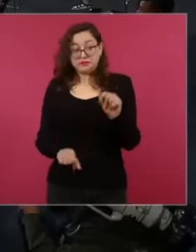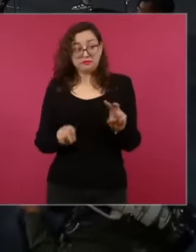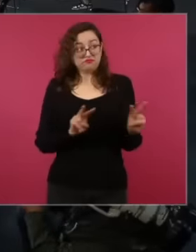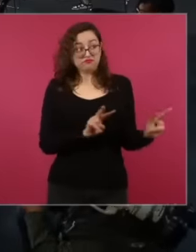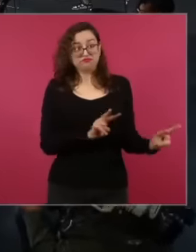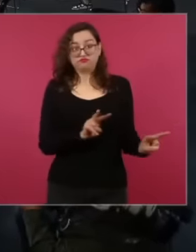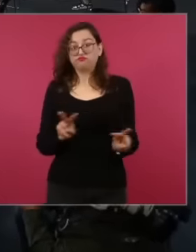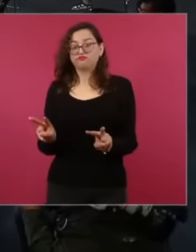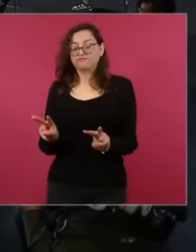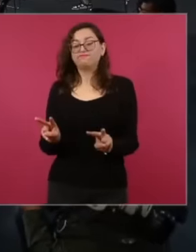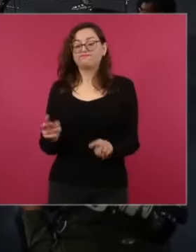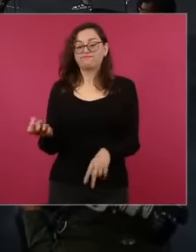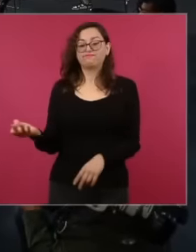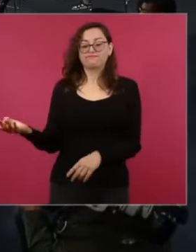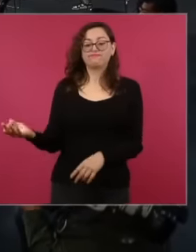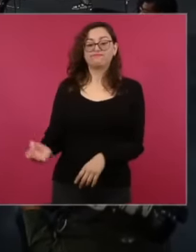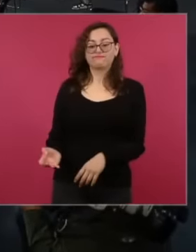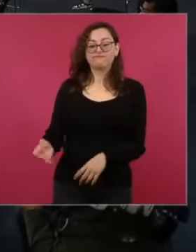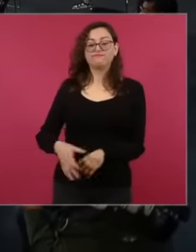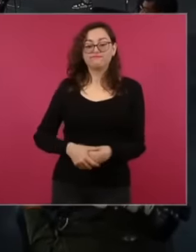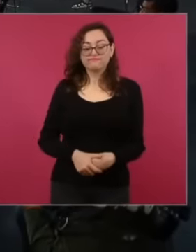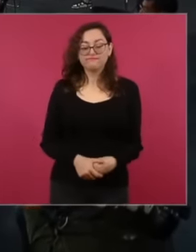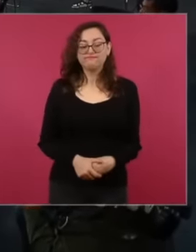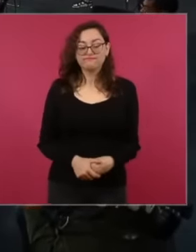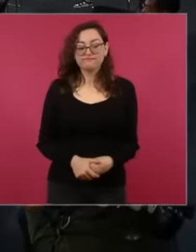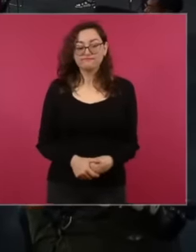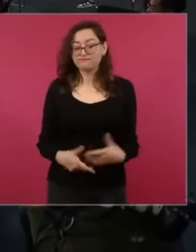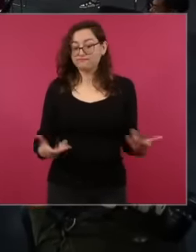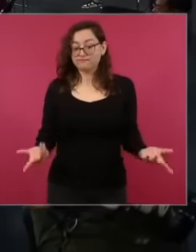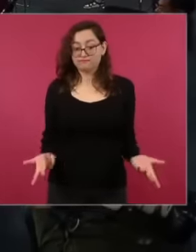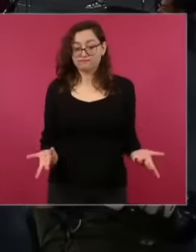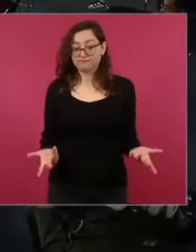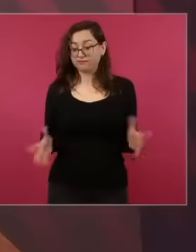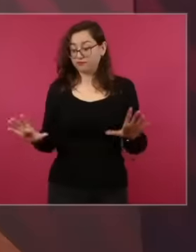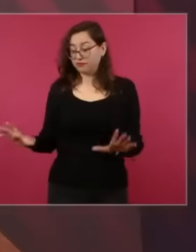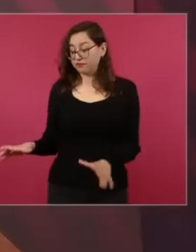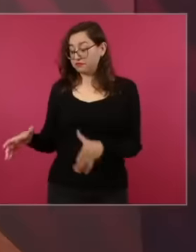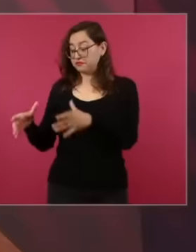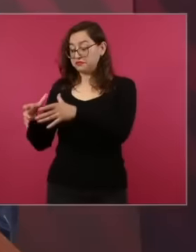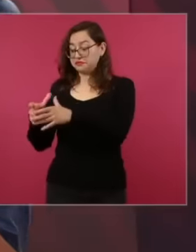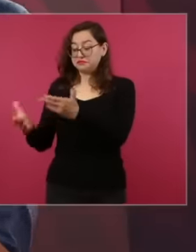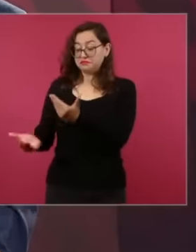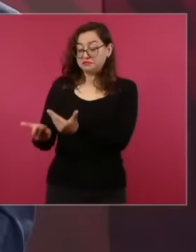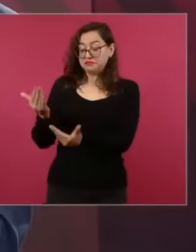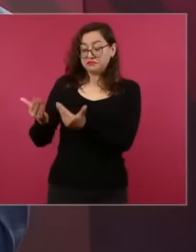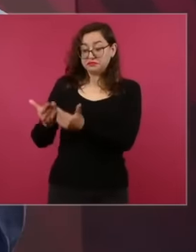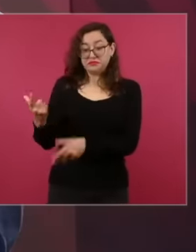because in our country the great fortunes were not made from In this